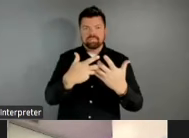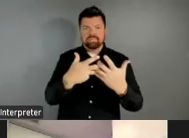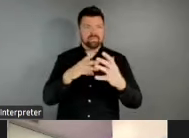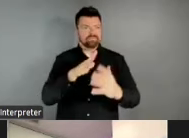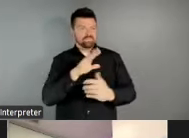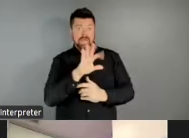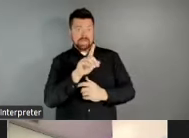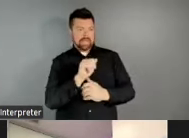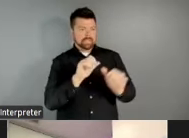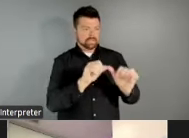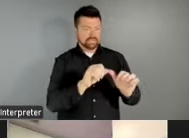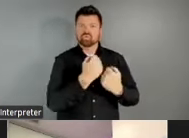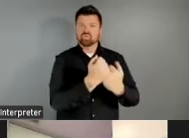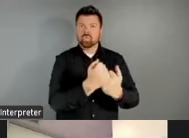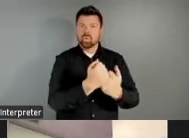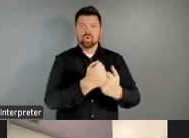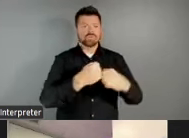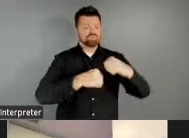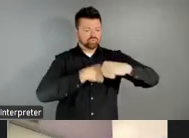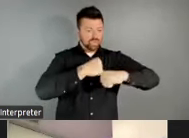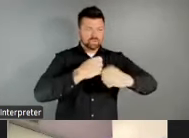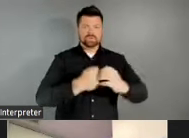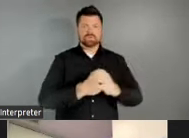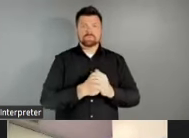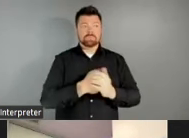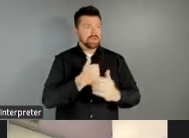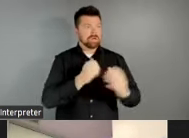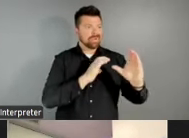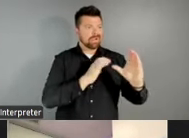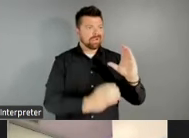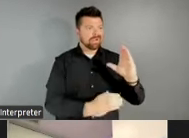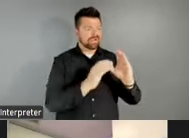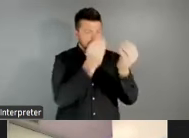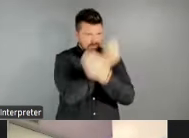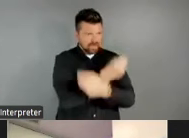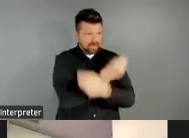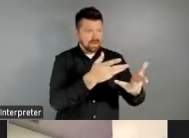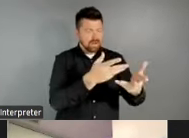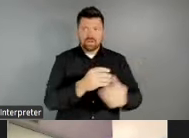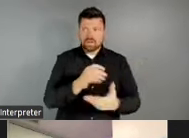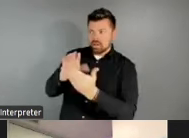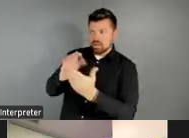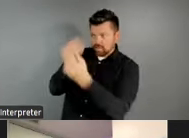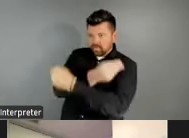groundwork for better communications and learning across the LAA field, and improve our own internal